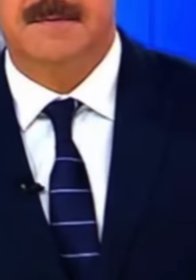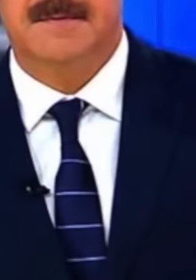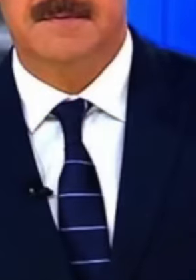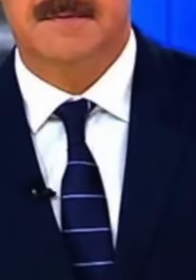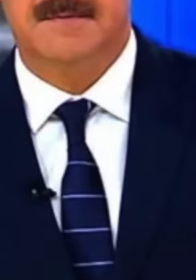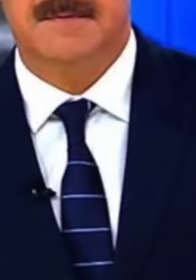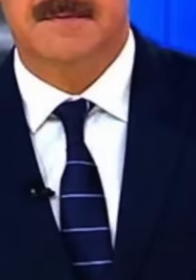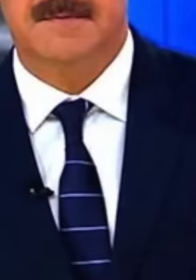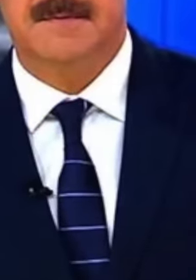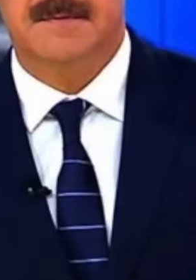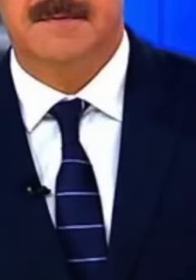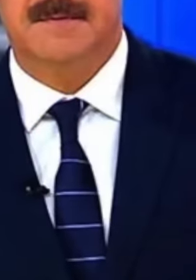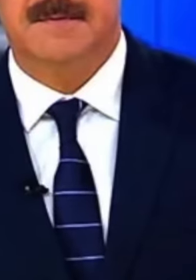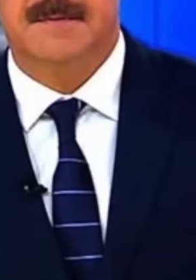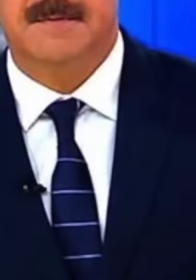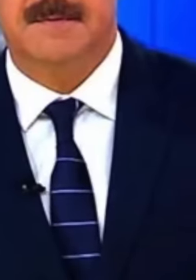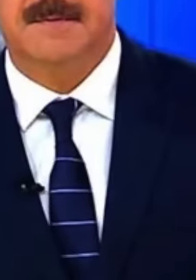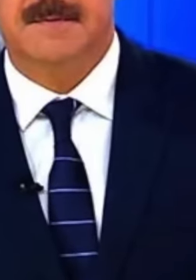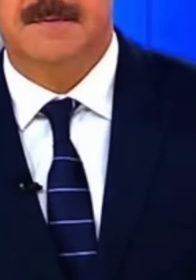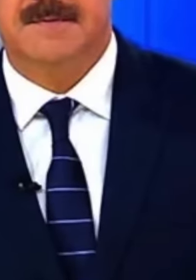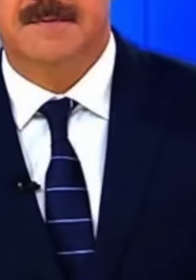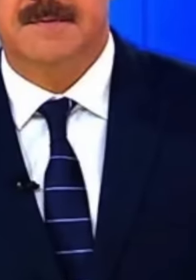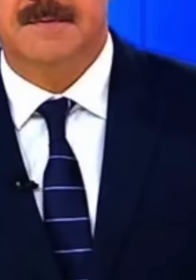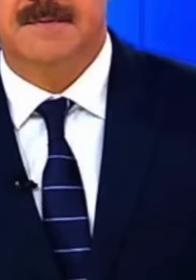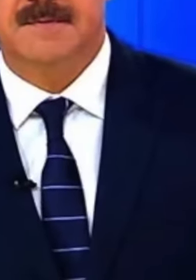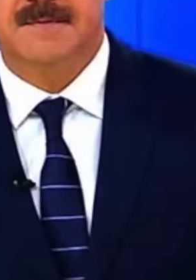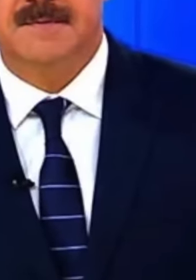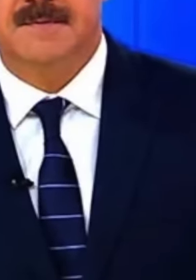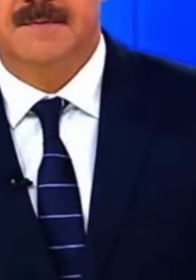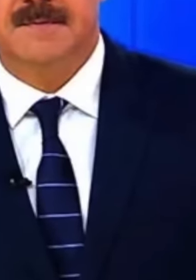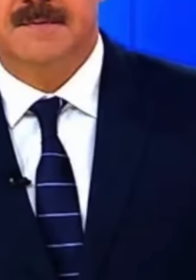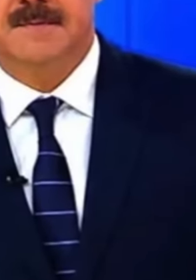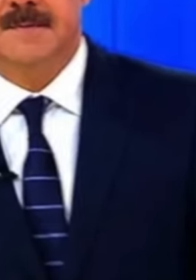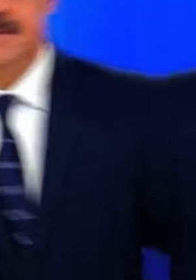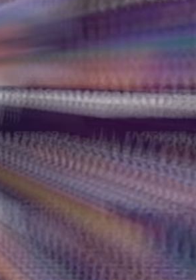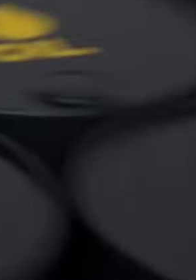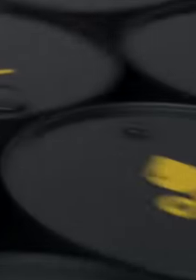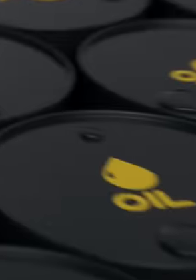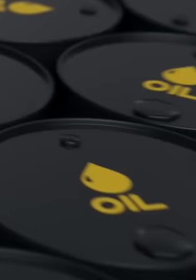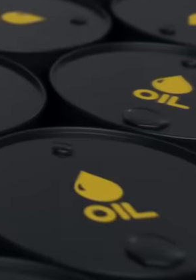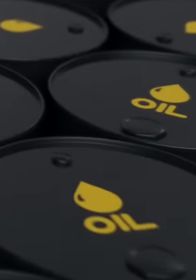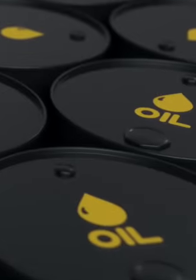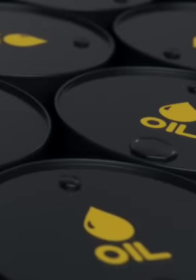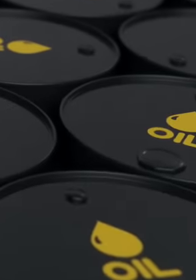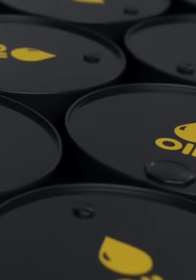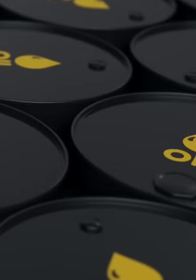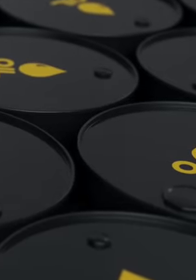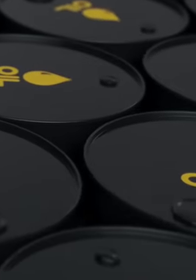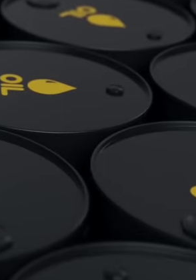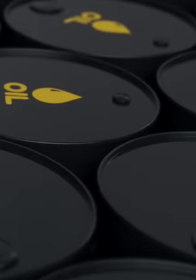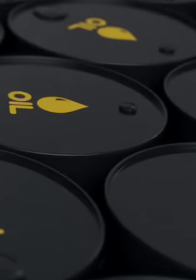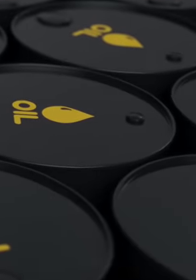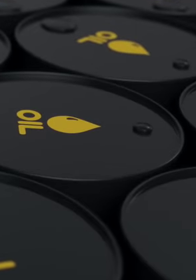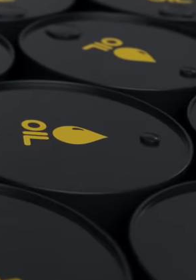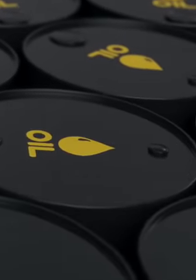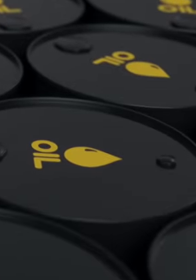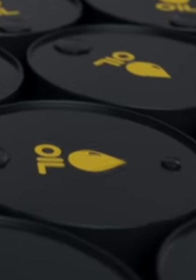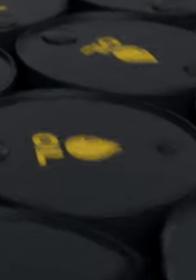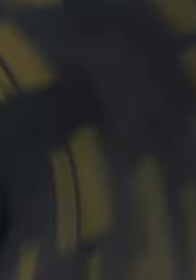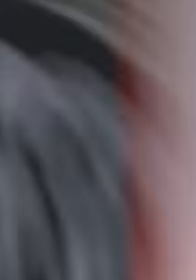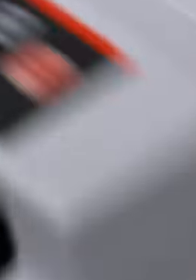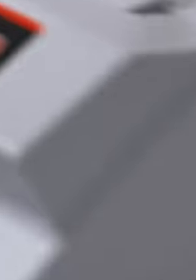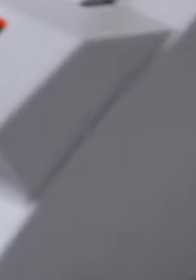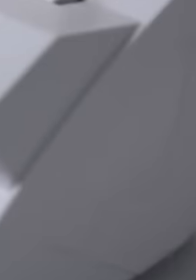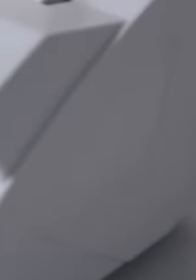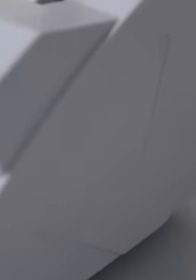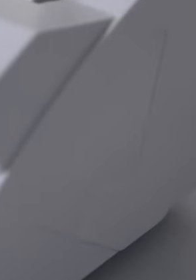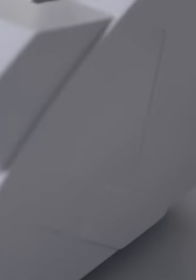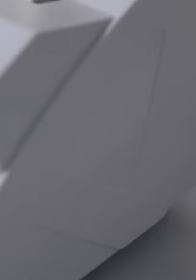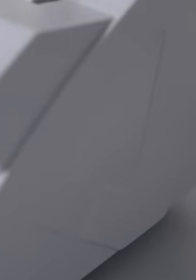such as Televisa TV Azteca or Imagen TV, these media remain silent in the face of this theft that existed in Pemex because